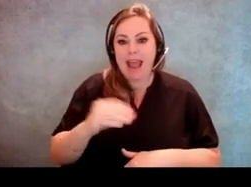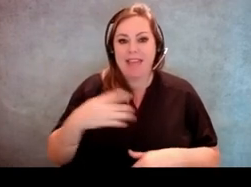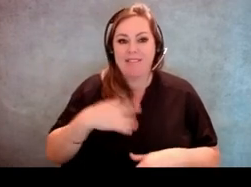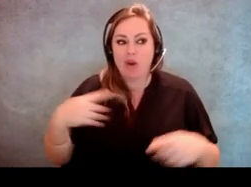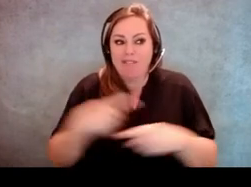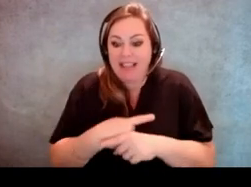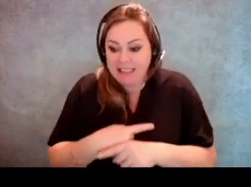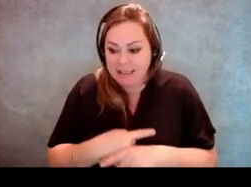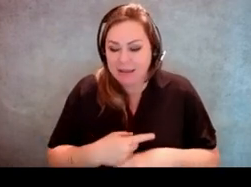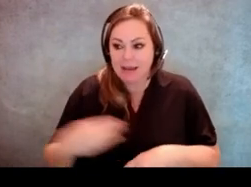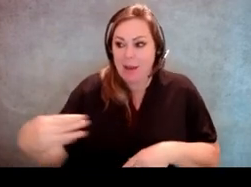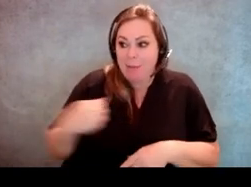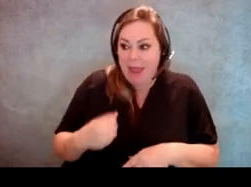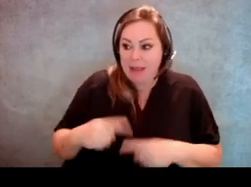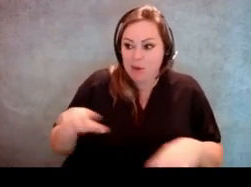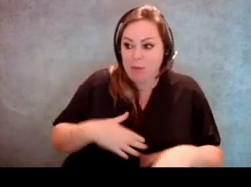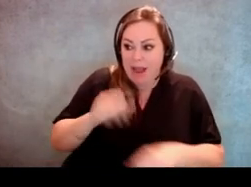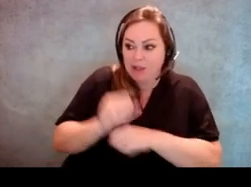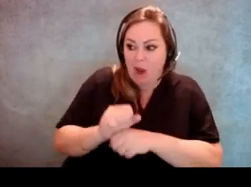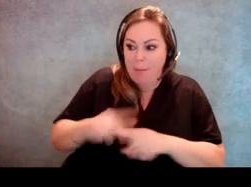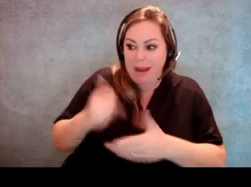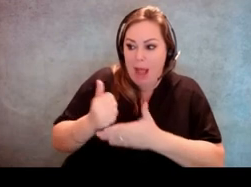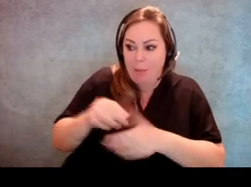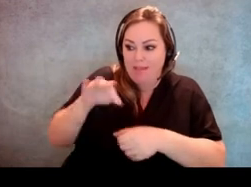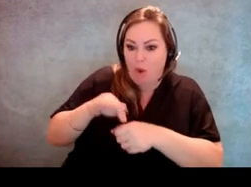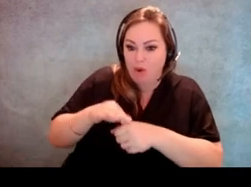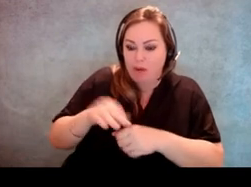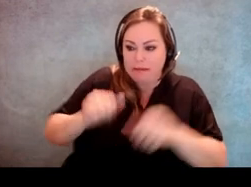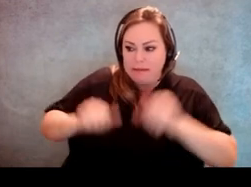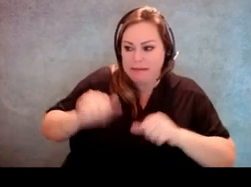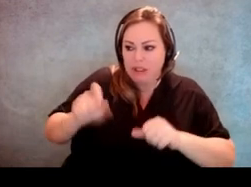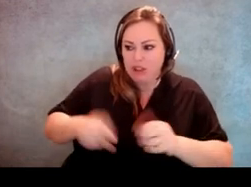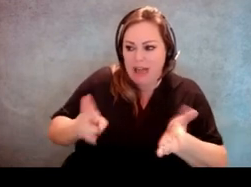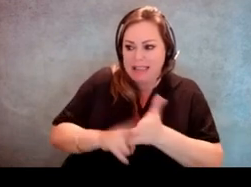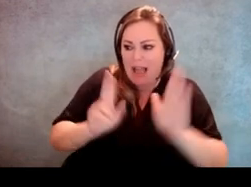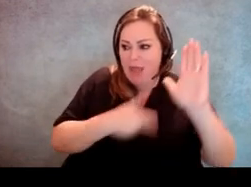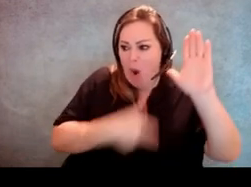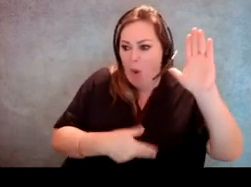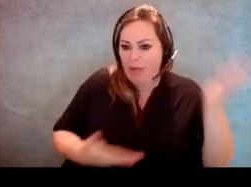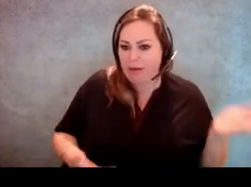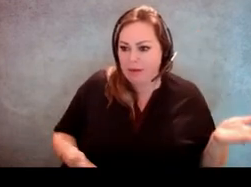because they're getting paid to do their job and so they're not sure if they can sign the oath because of the compensation clause,